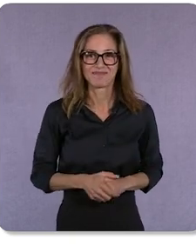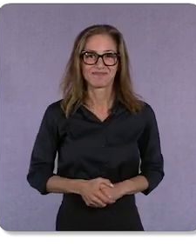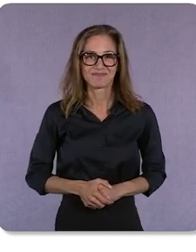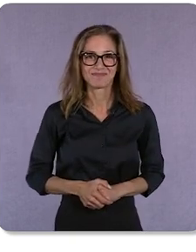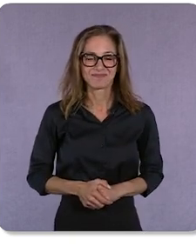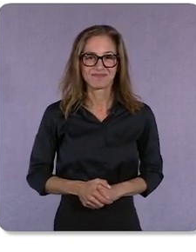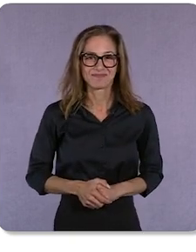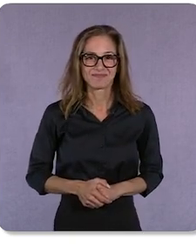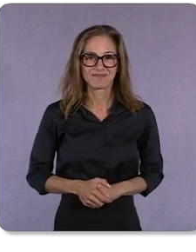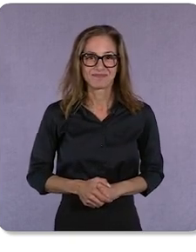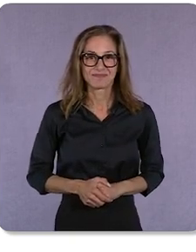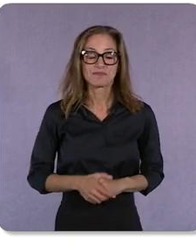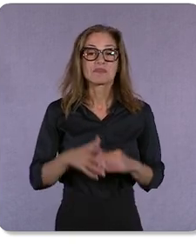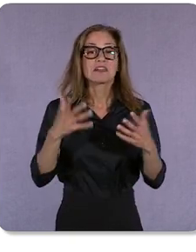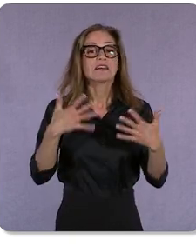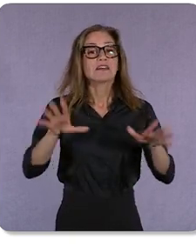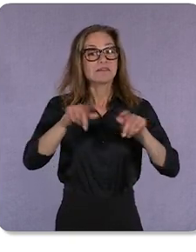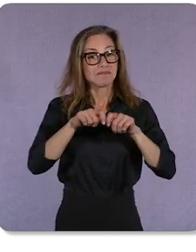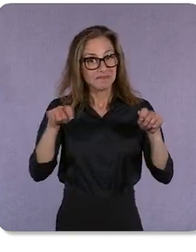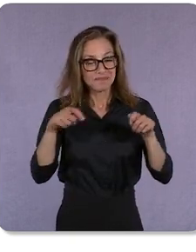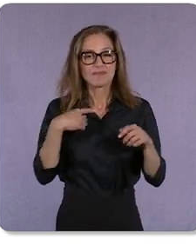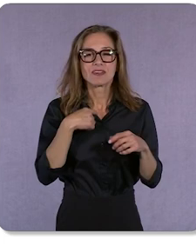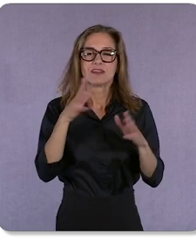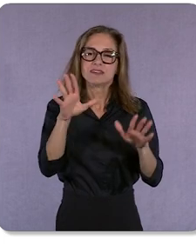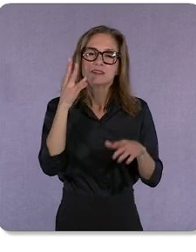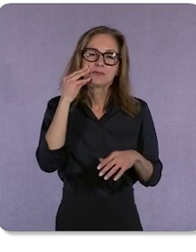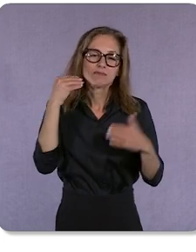To close out, we’re experiencing an incredible moment in history.